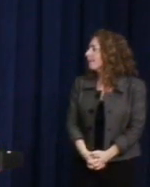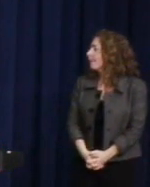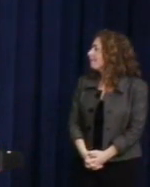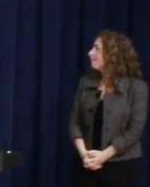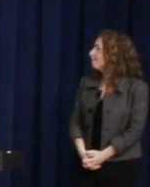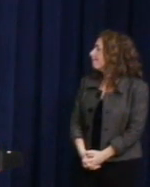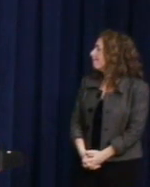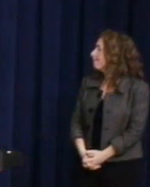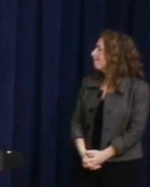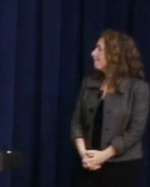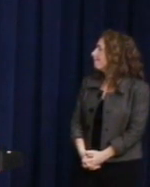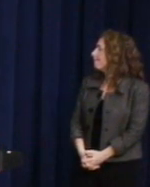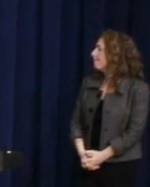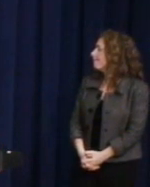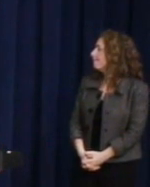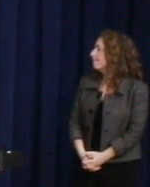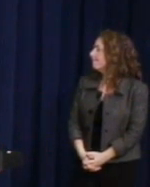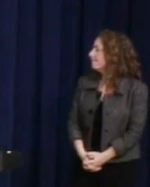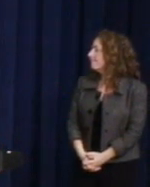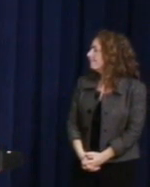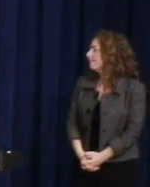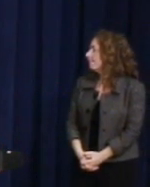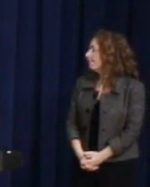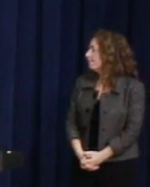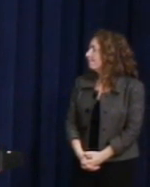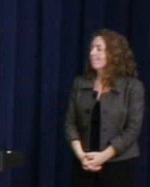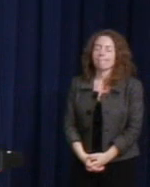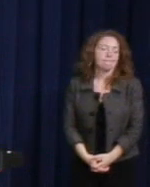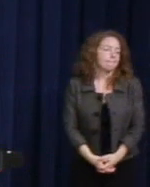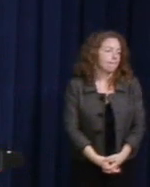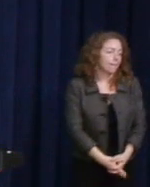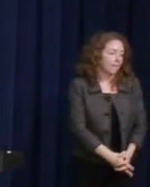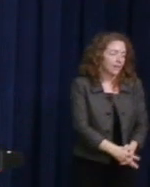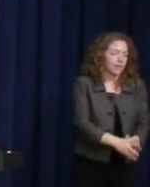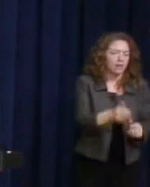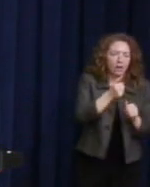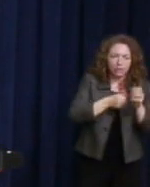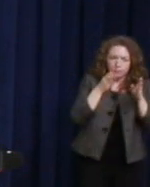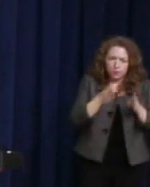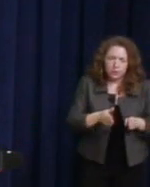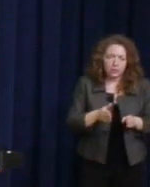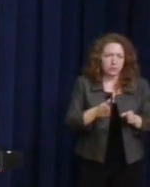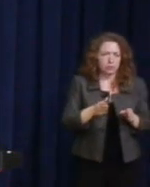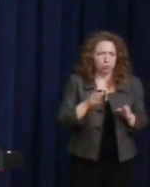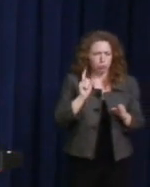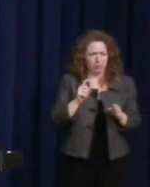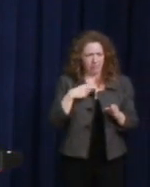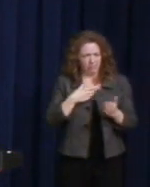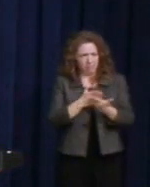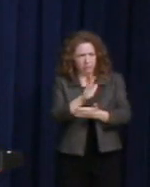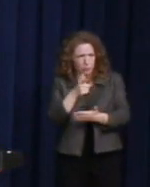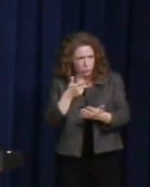Each of us should be allowed to follow our own life path. Harvey Milk knew that.